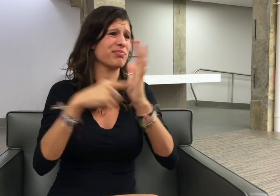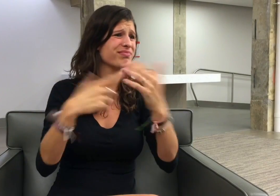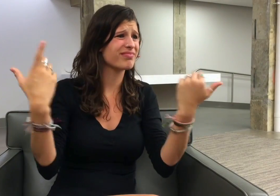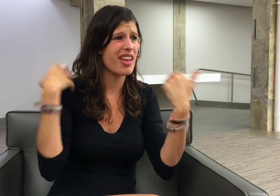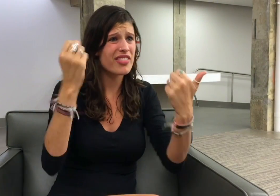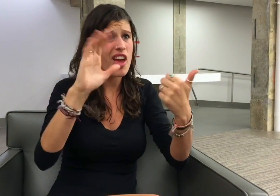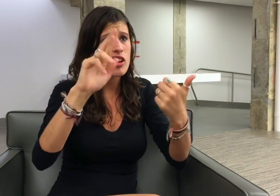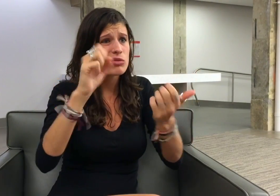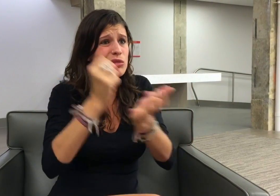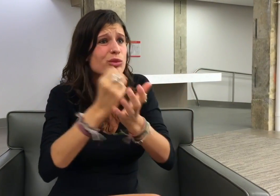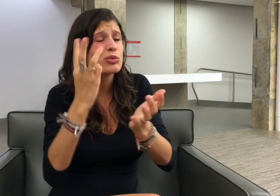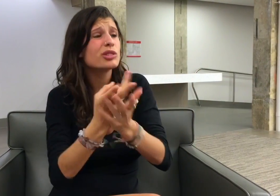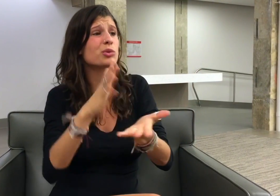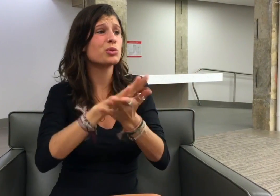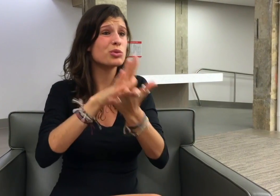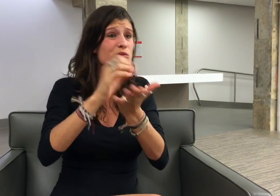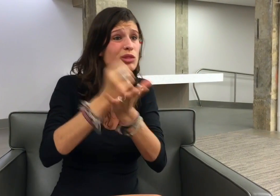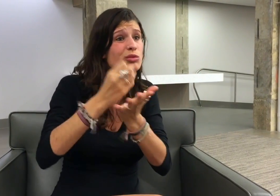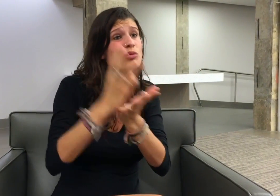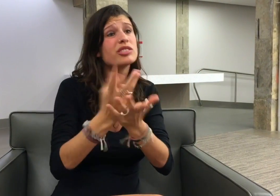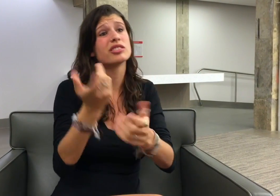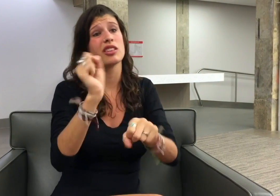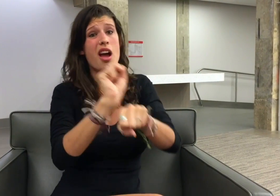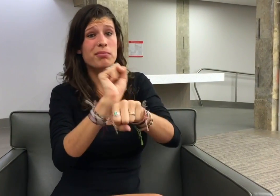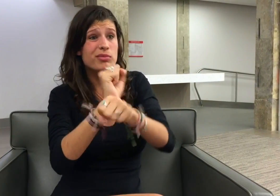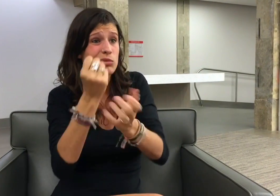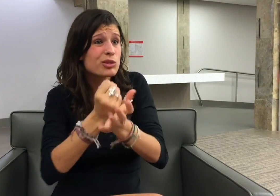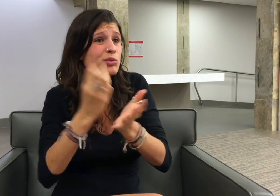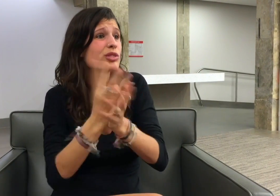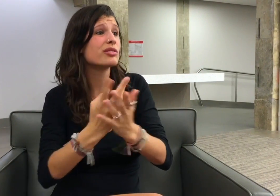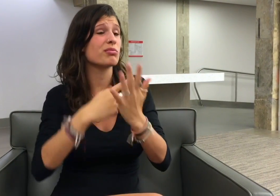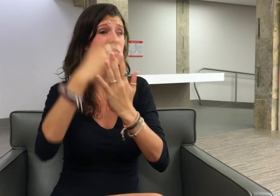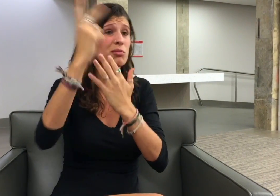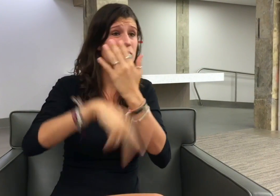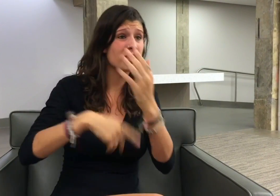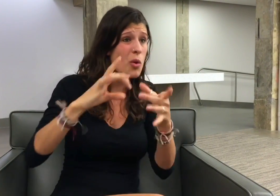For example, health care social worker, school social worker, job social worker, program coordinator,